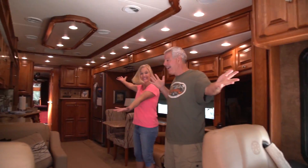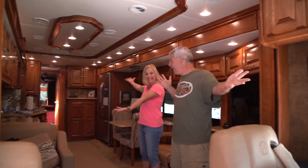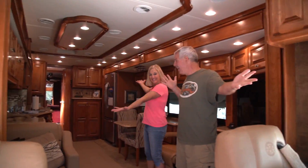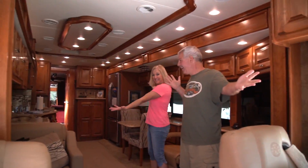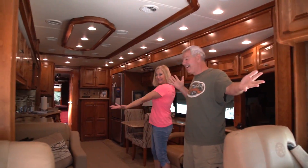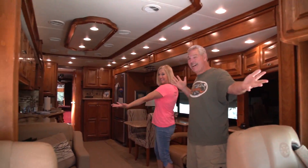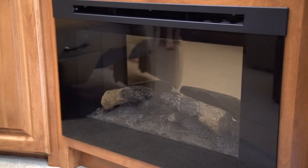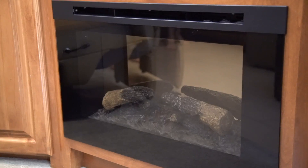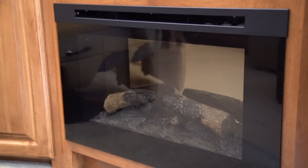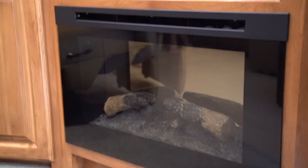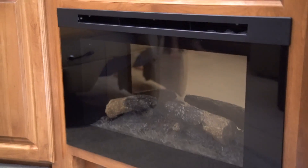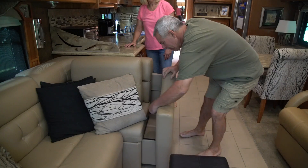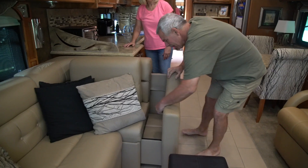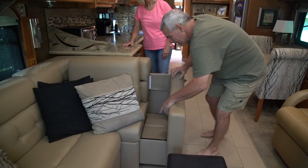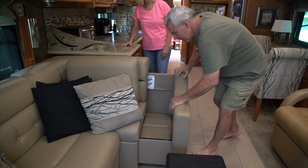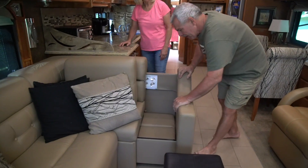Our home!